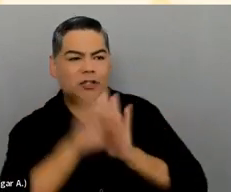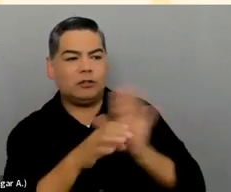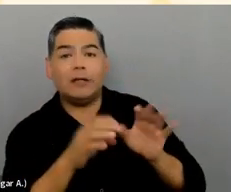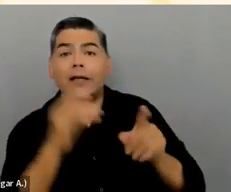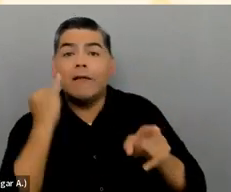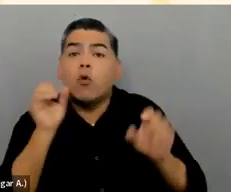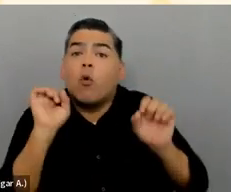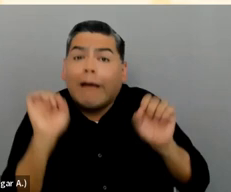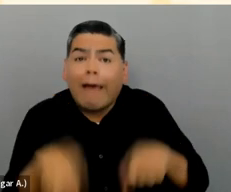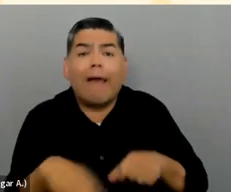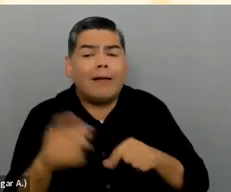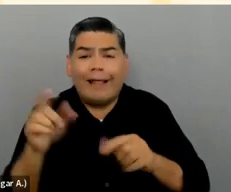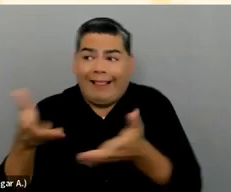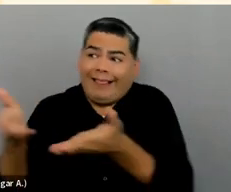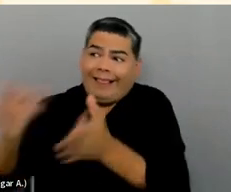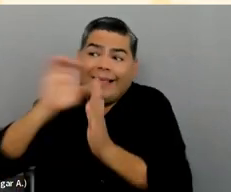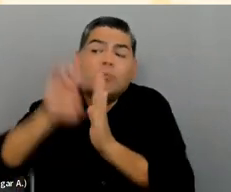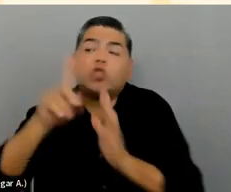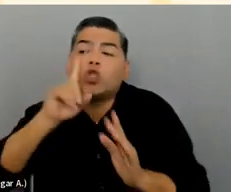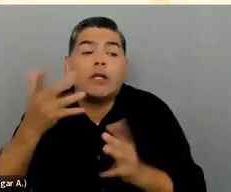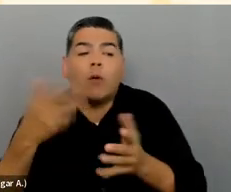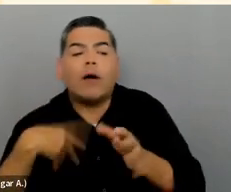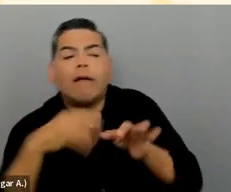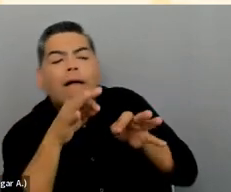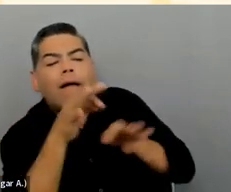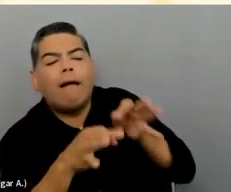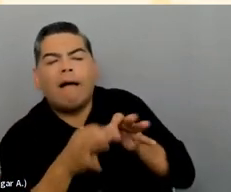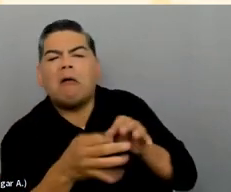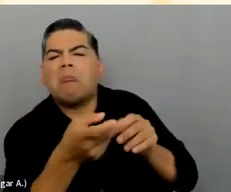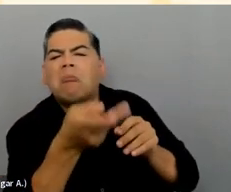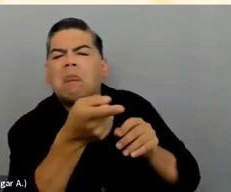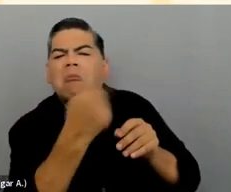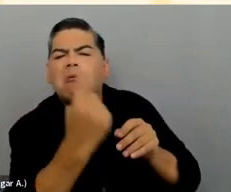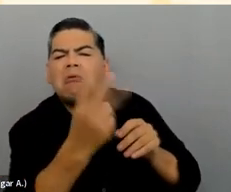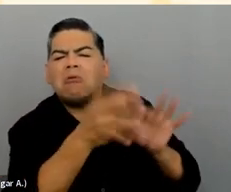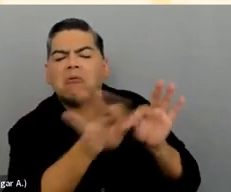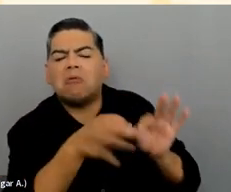I'm not familiar with specific resources that talk about